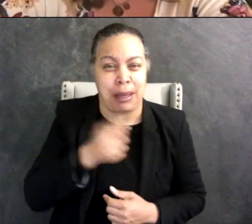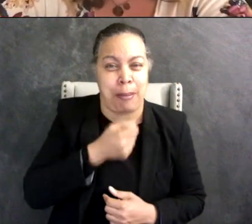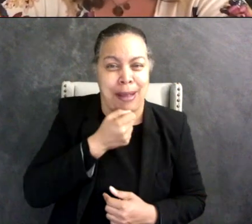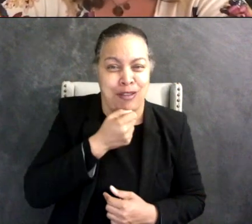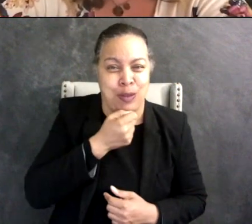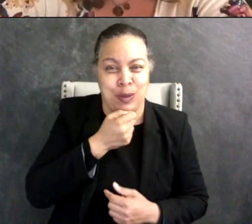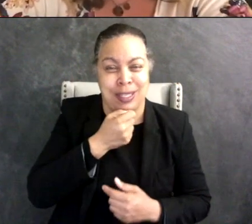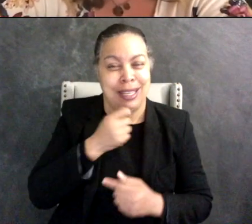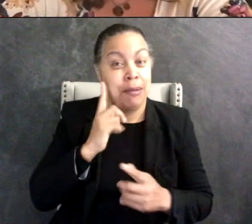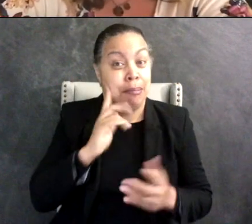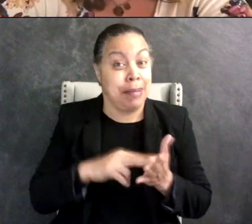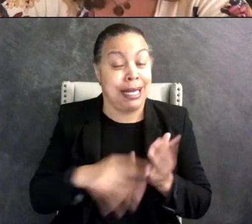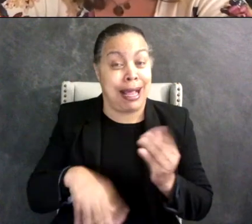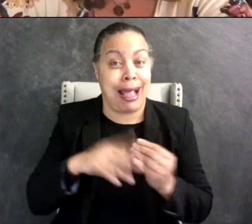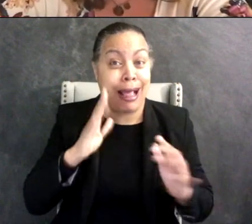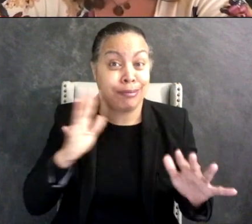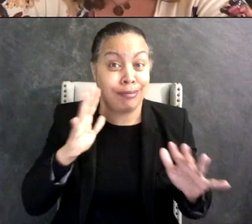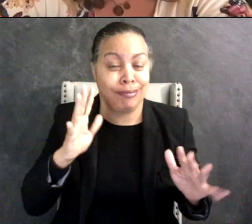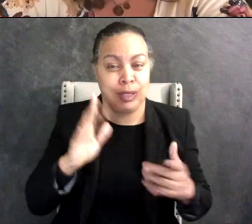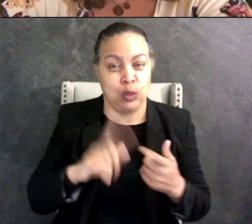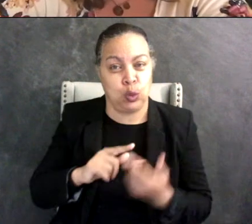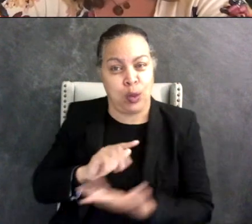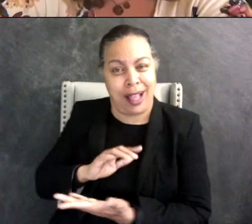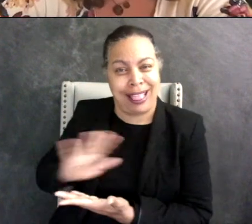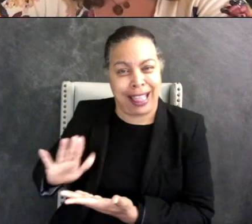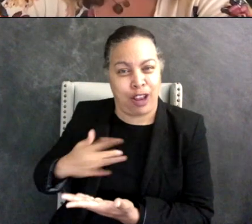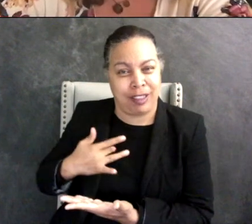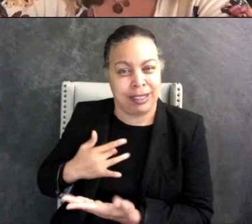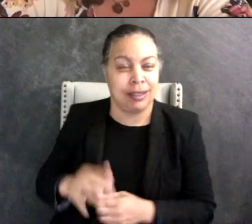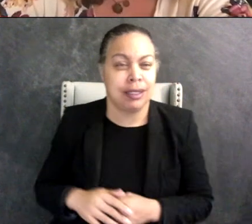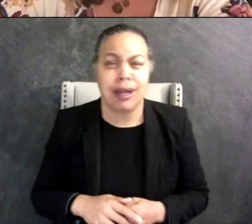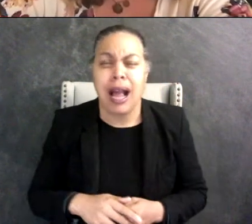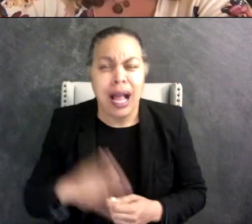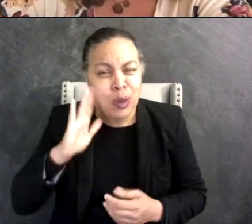they are well intended, they're saying I love my kid, I'm in this with my kid where to you